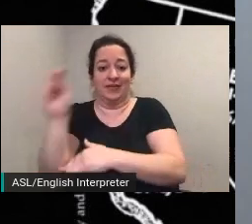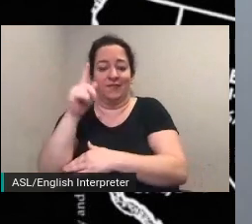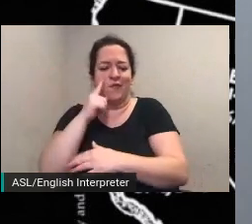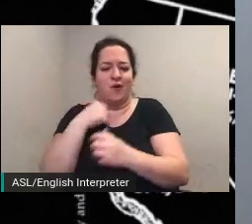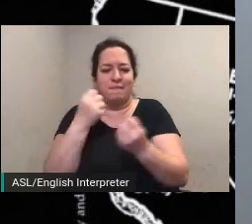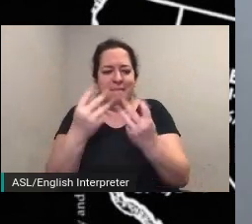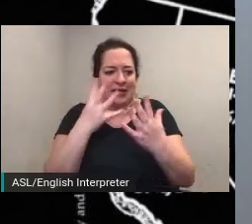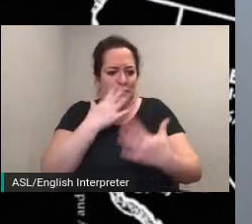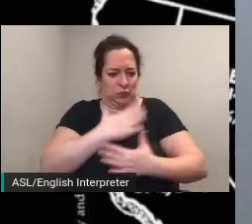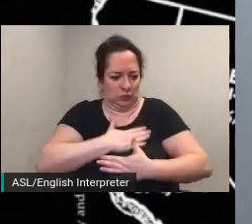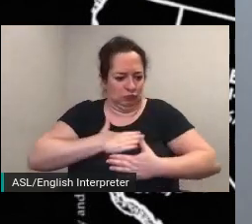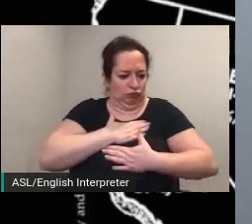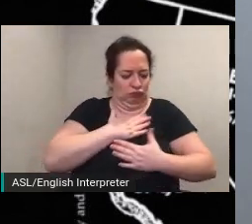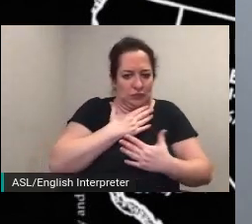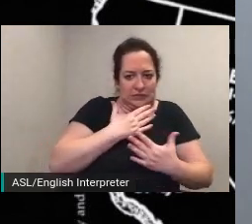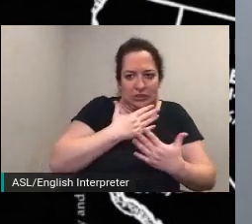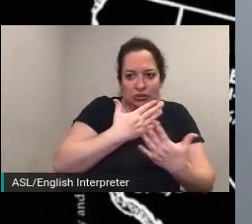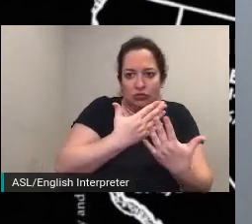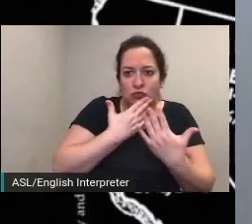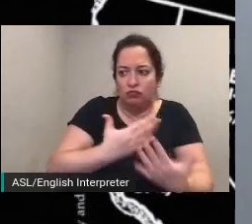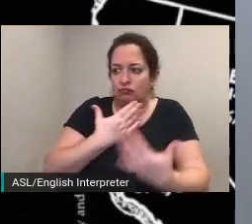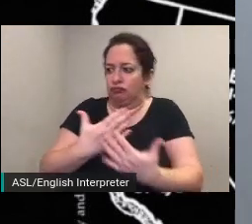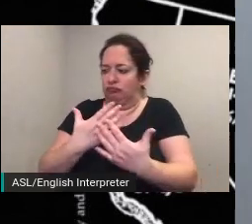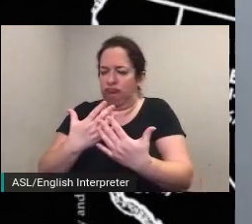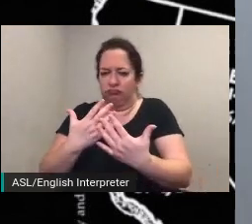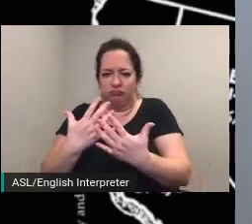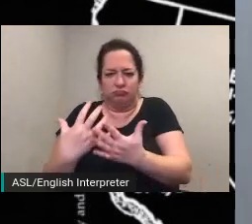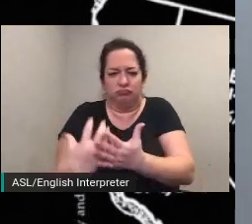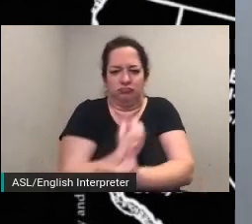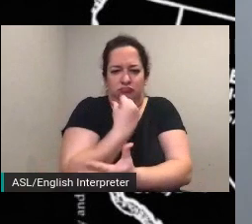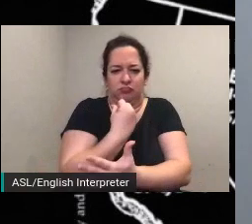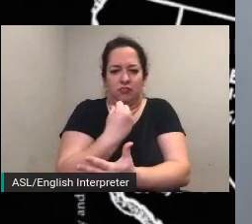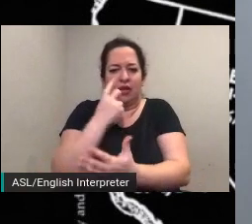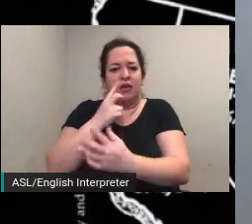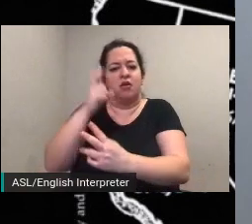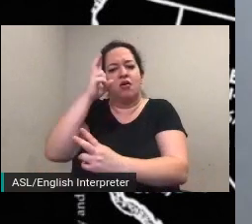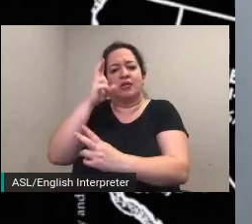is not just a moment in time it honors a significant turning point